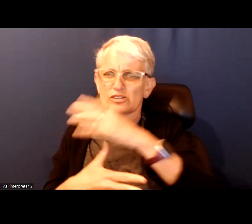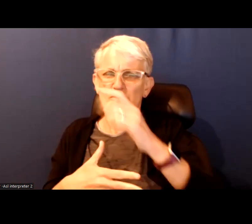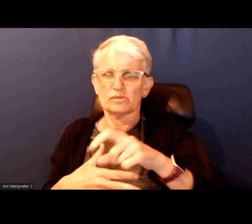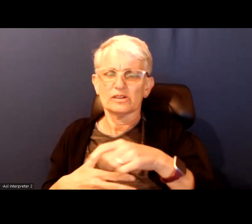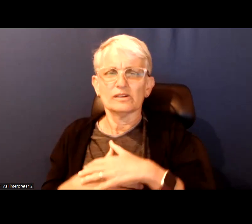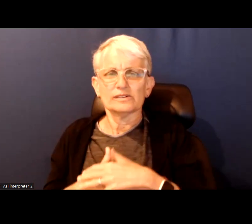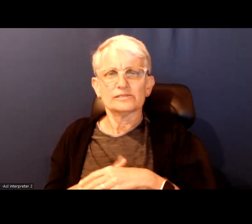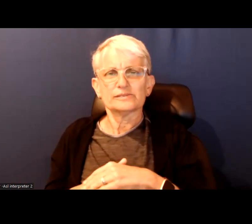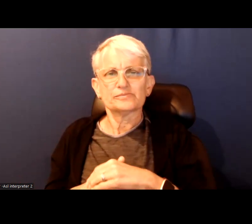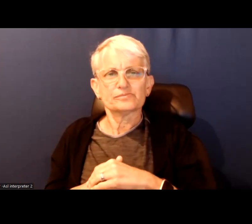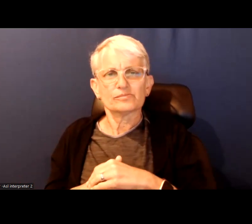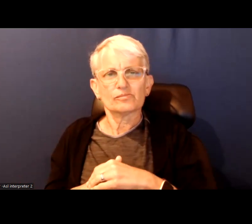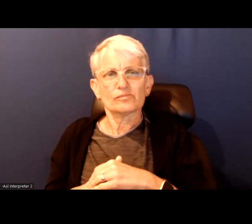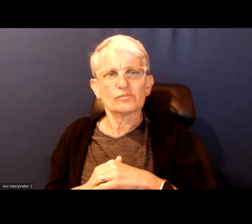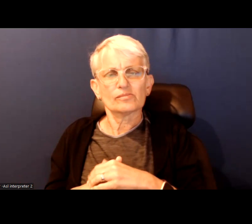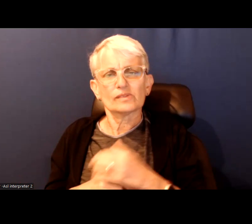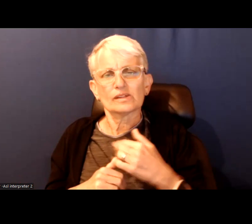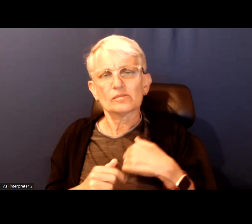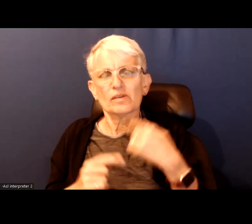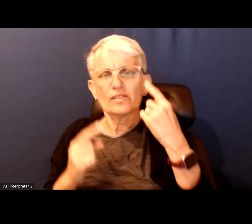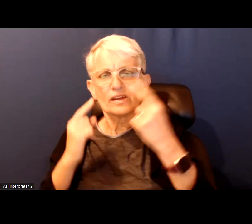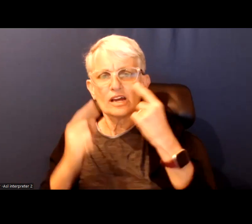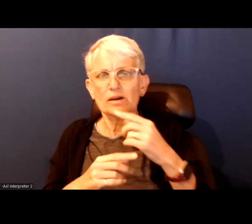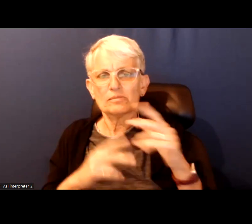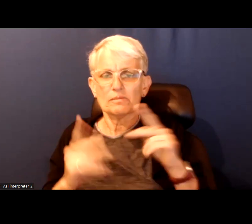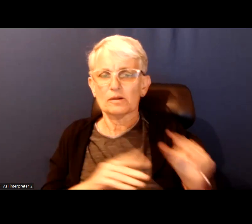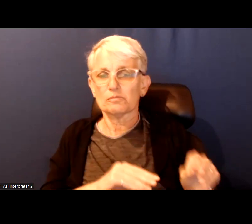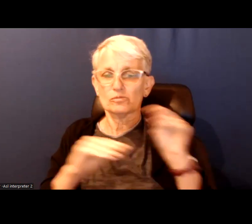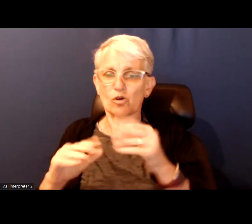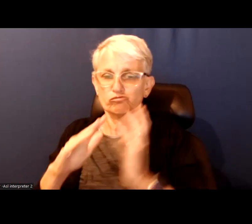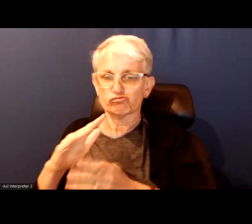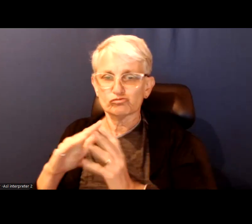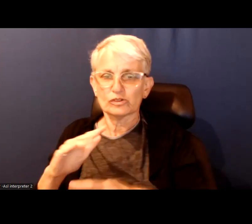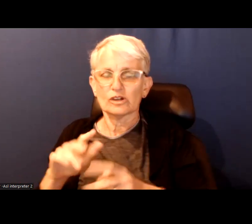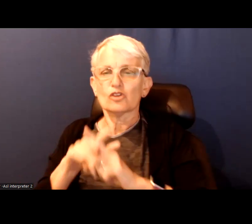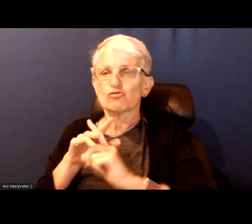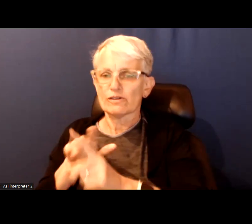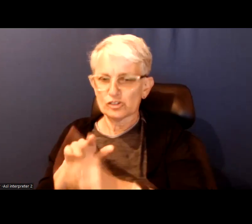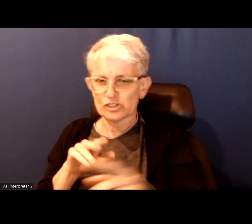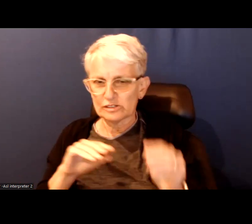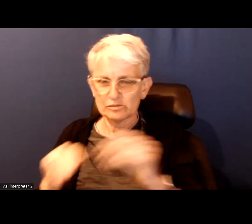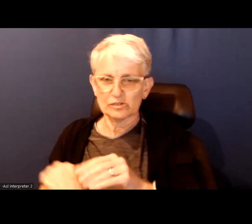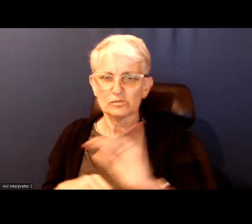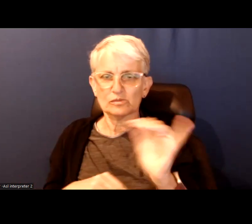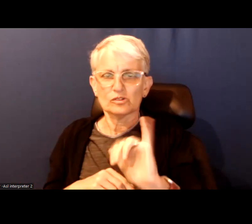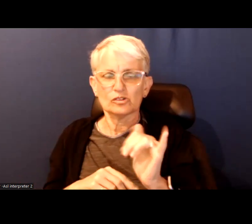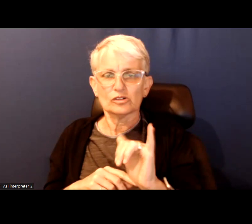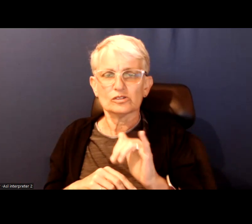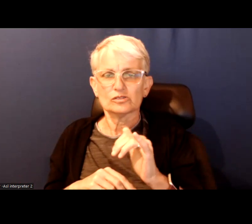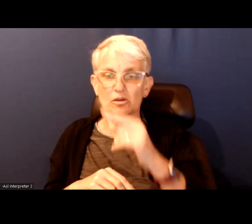When I think about the migrant residents immigrants and refugees but also for me the Black community